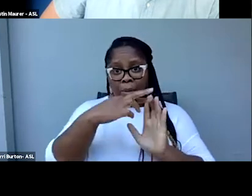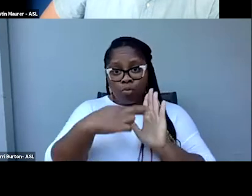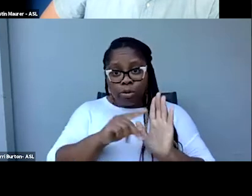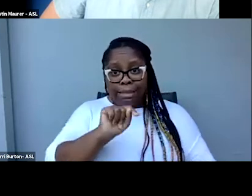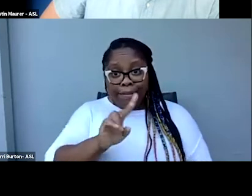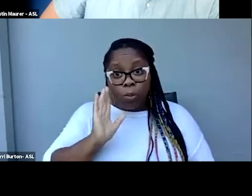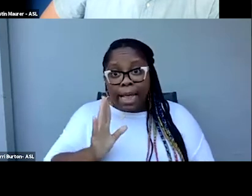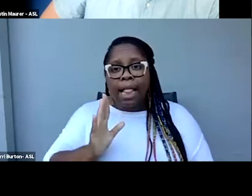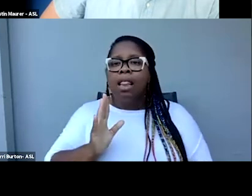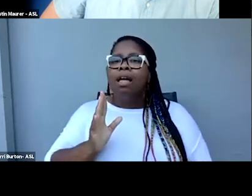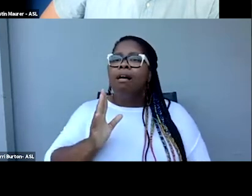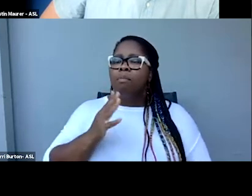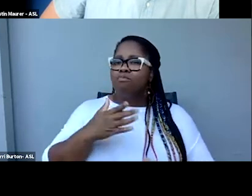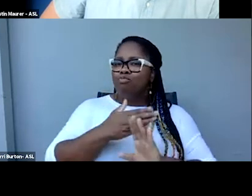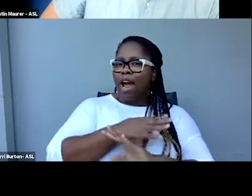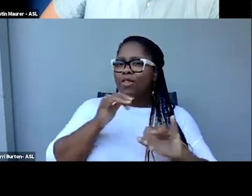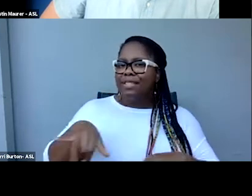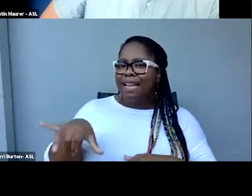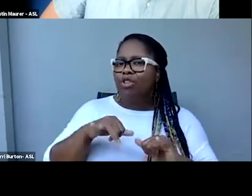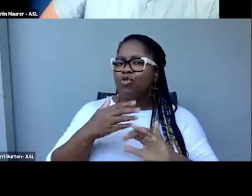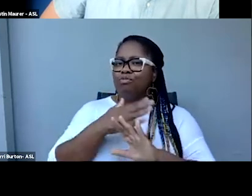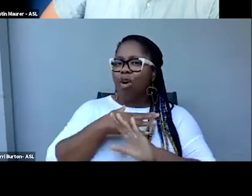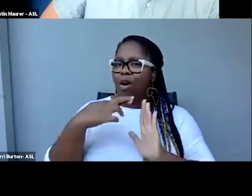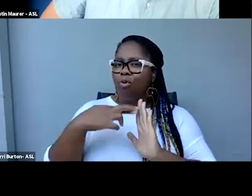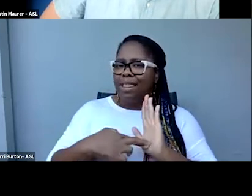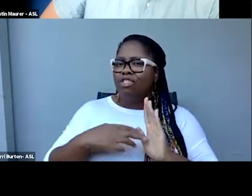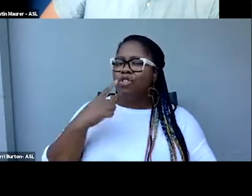the prior standards and regulations apply to broadcast television.